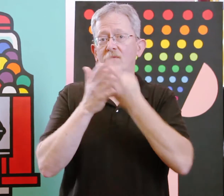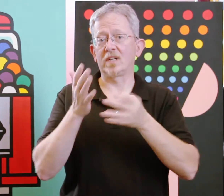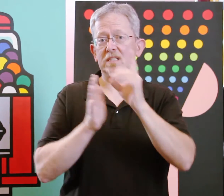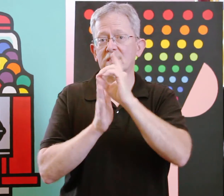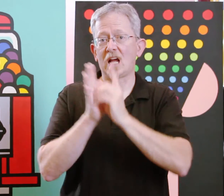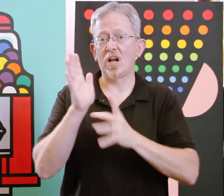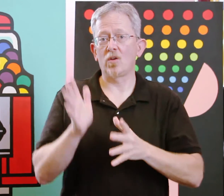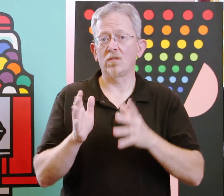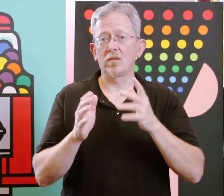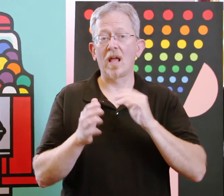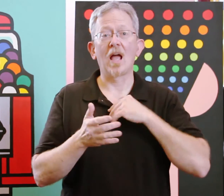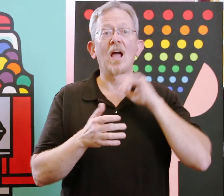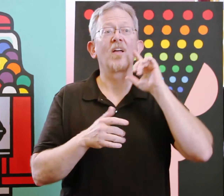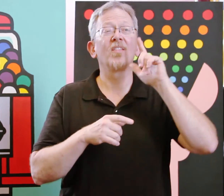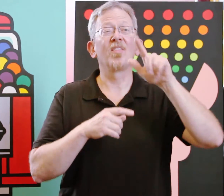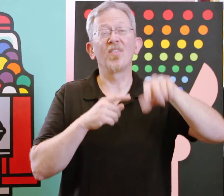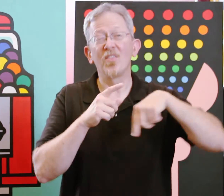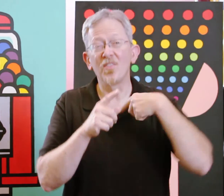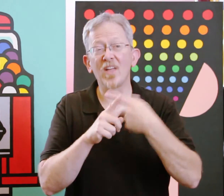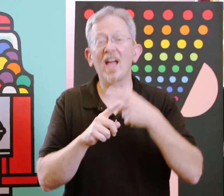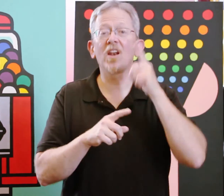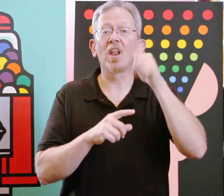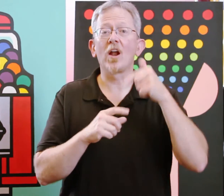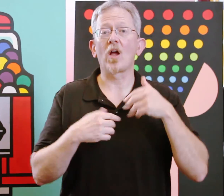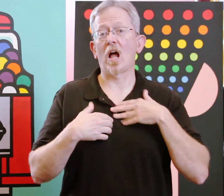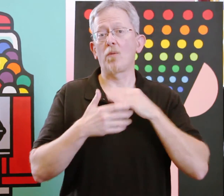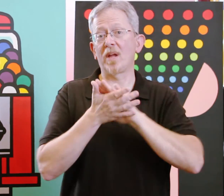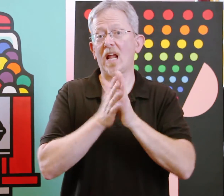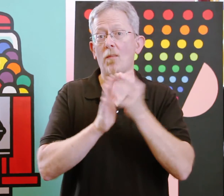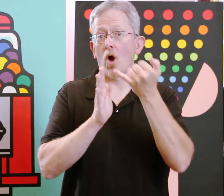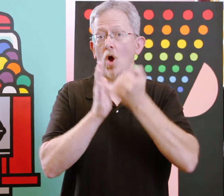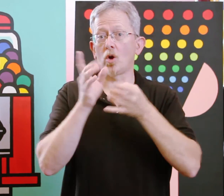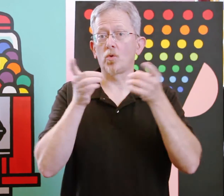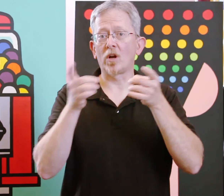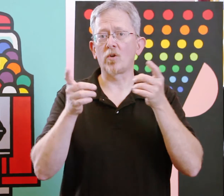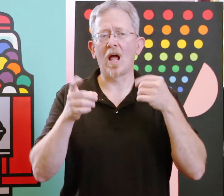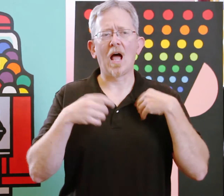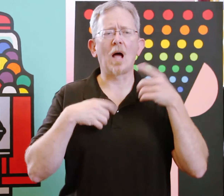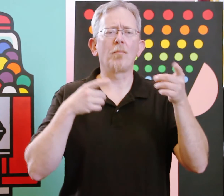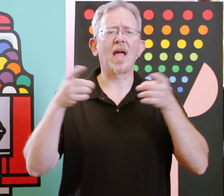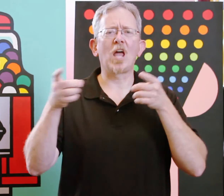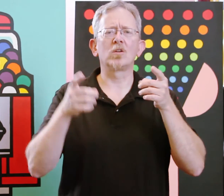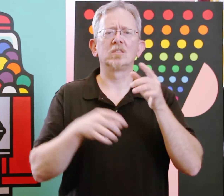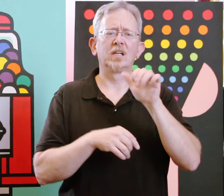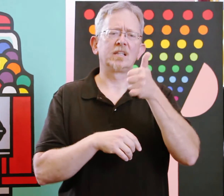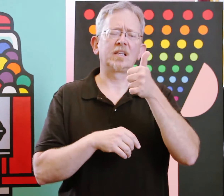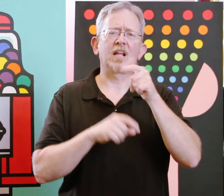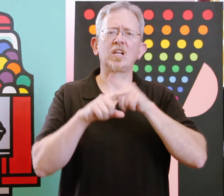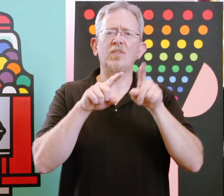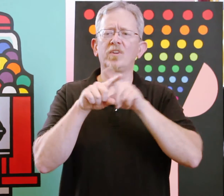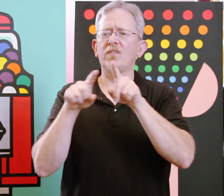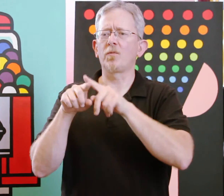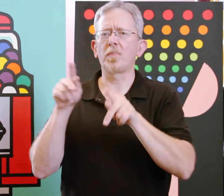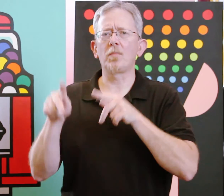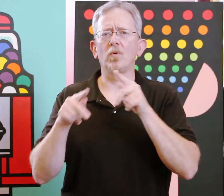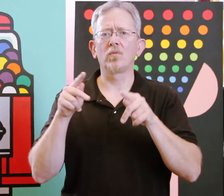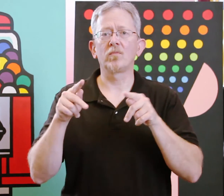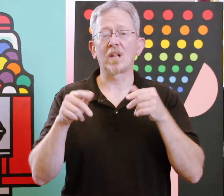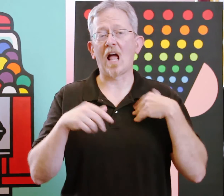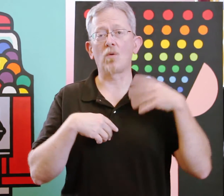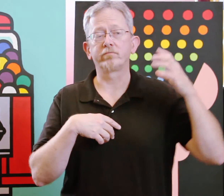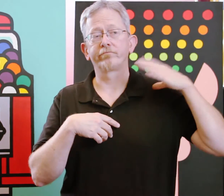Graphic Designer, and then later I became an Art Director. I managed ten different people.